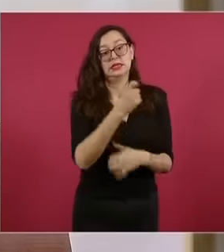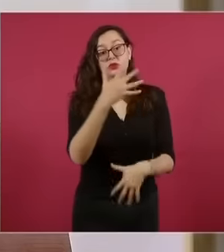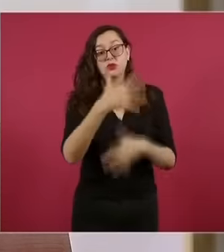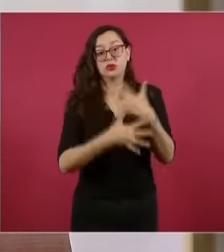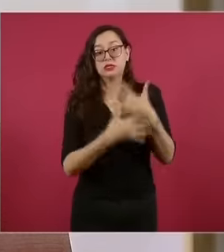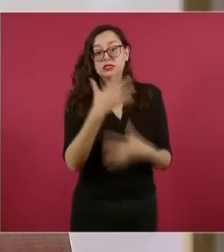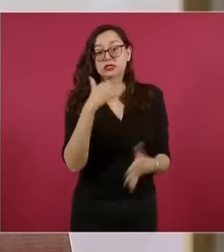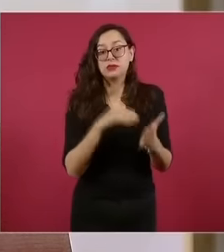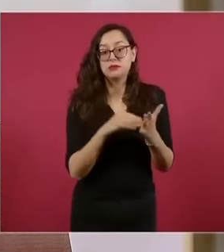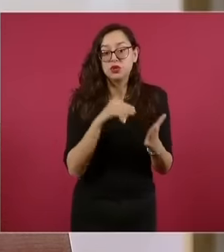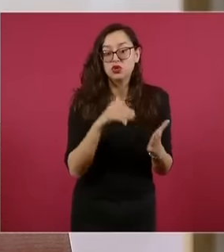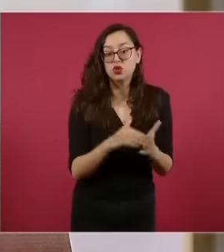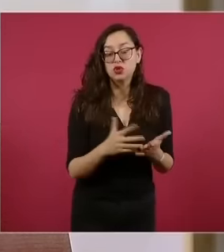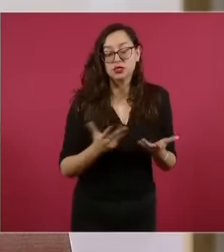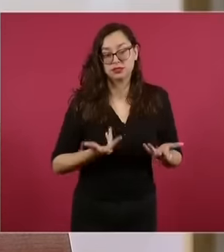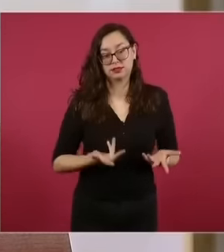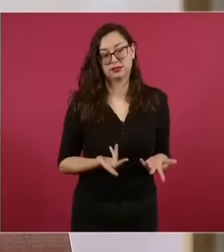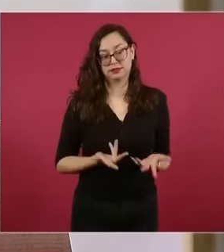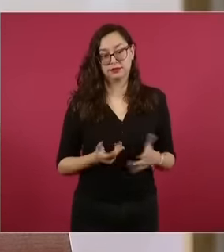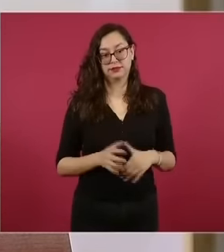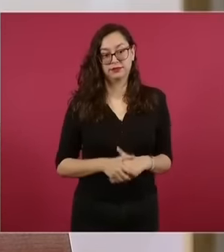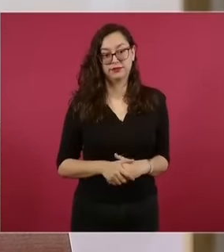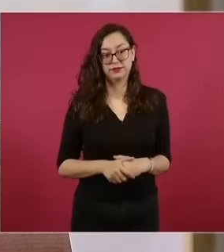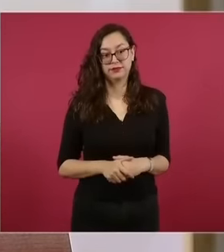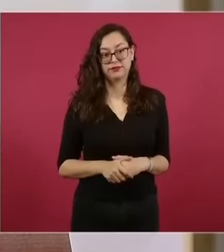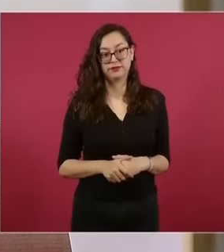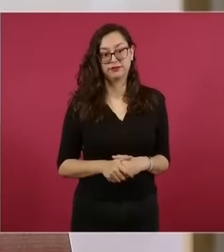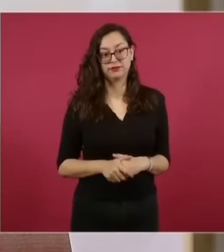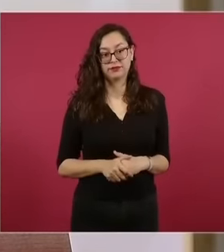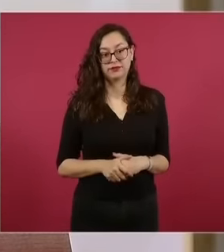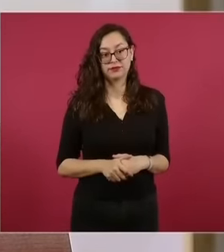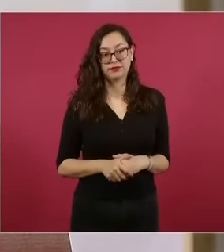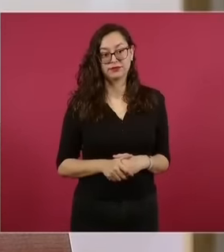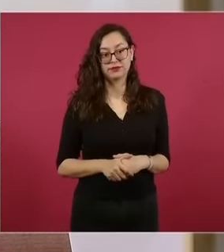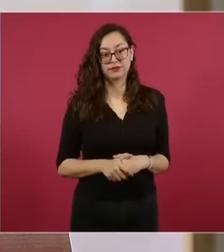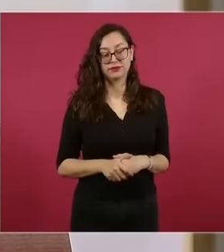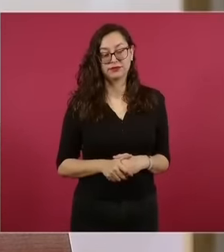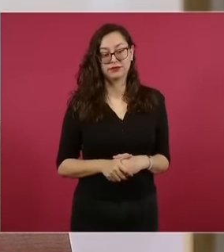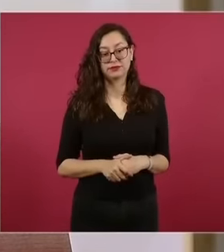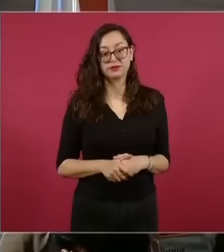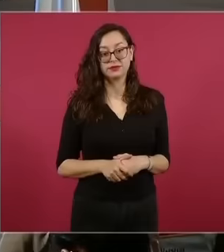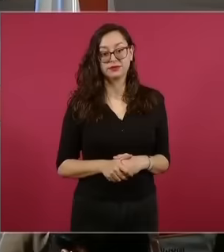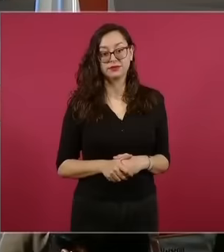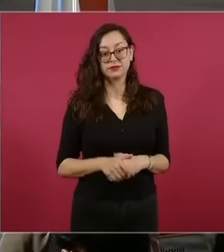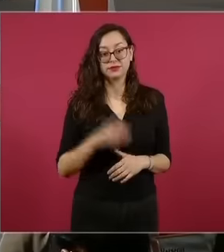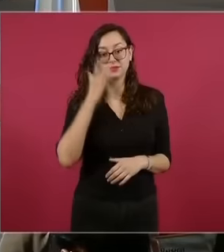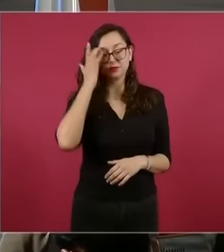pesos and 3 years